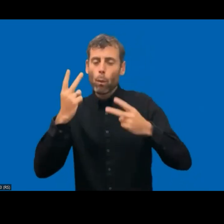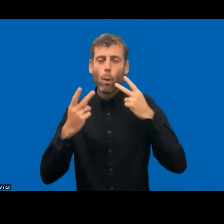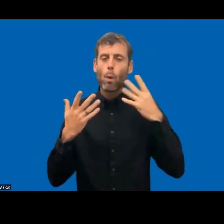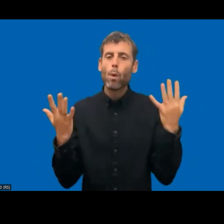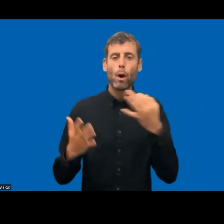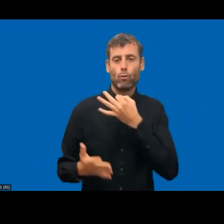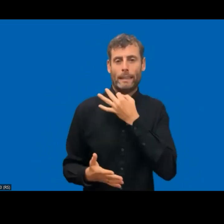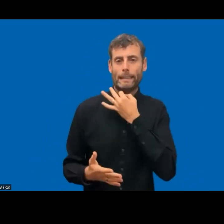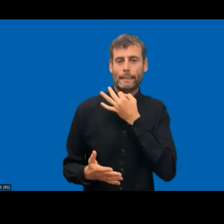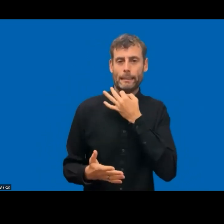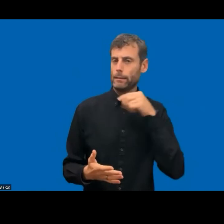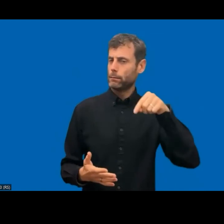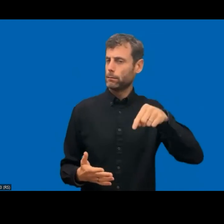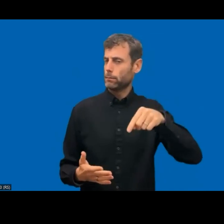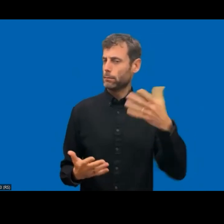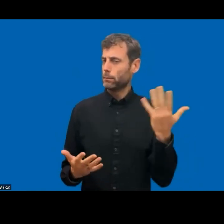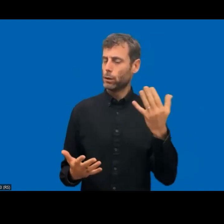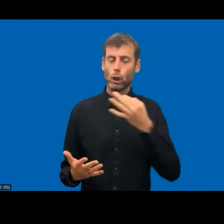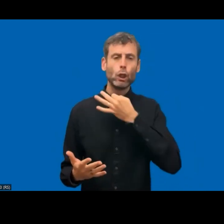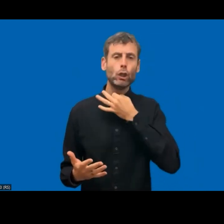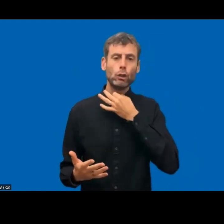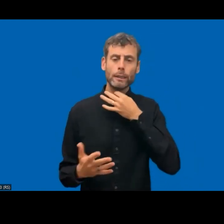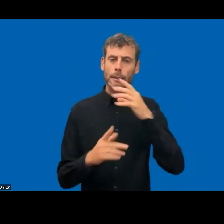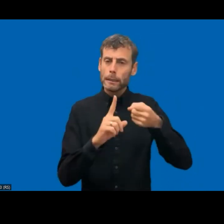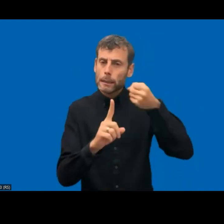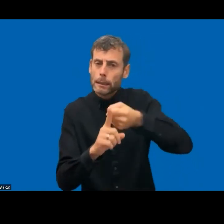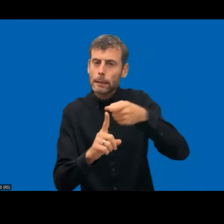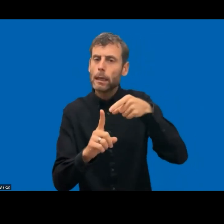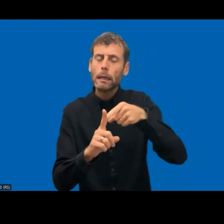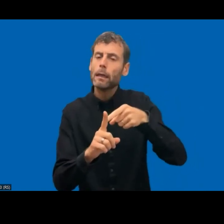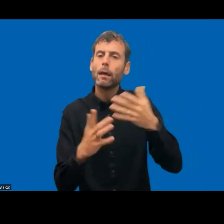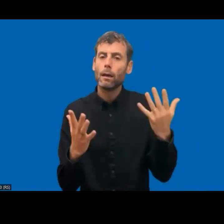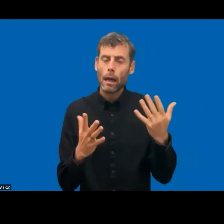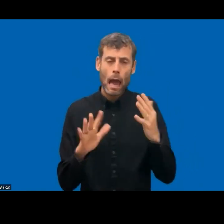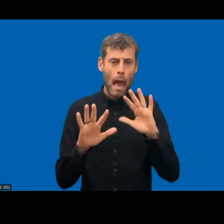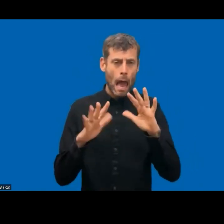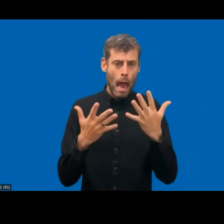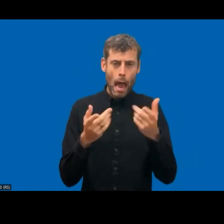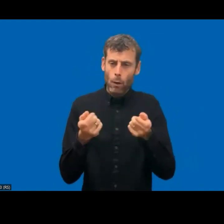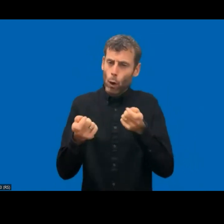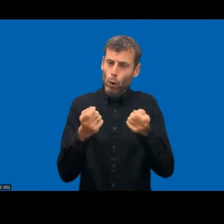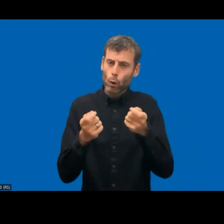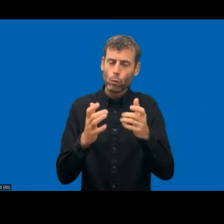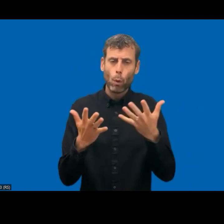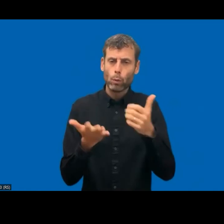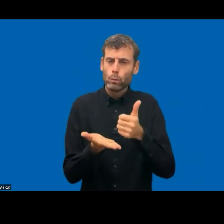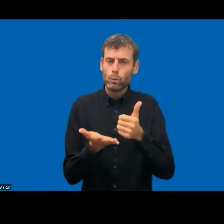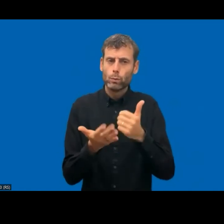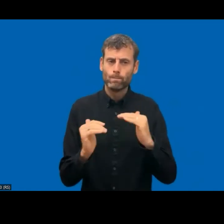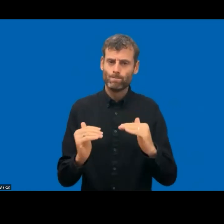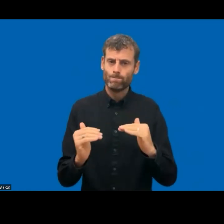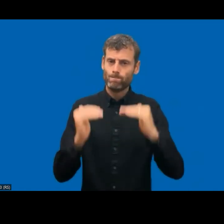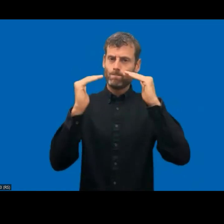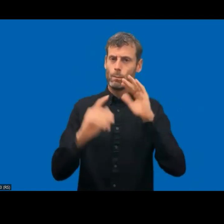towards solutions that have many uses, that are important or crucial to individual's rights